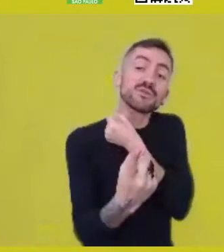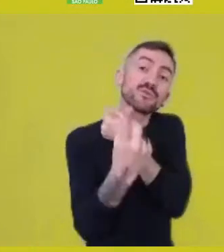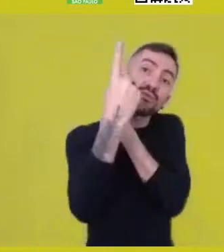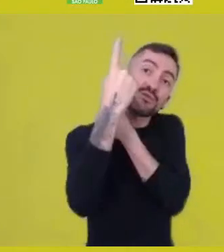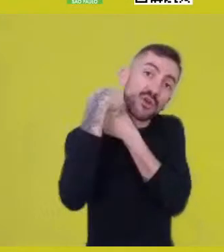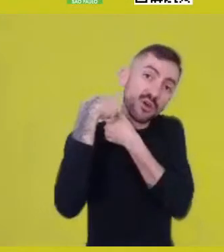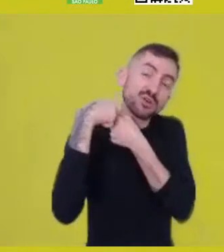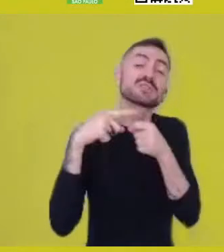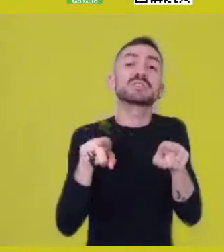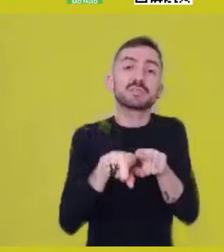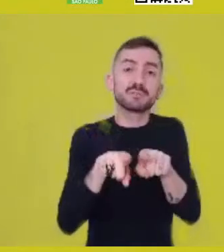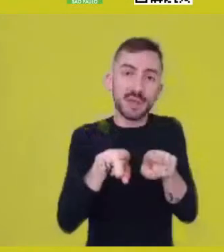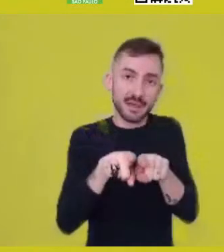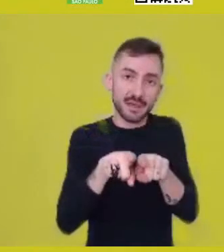because that’s not the beginning of our history.